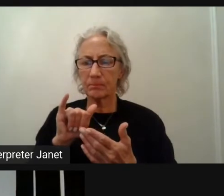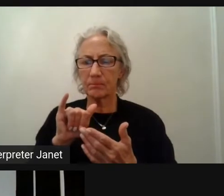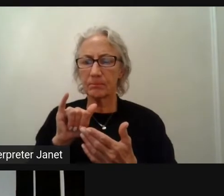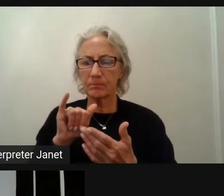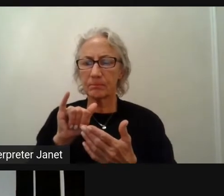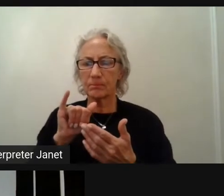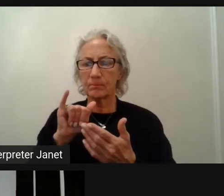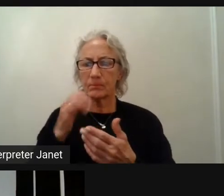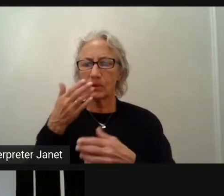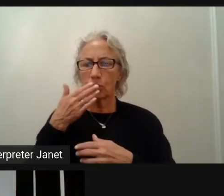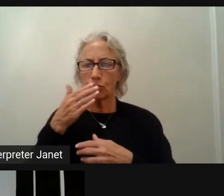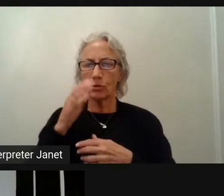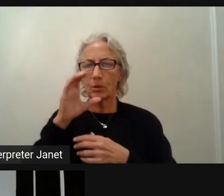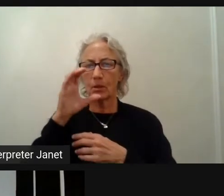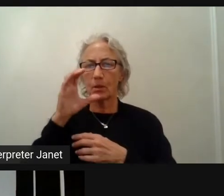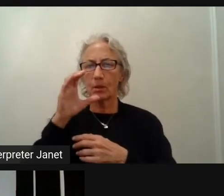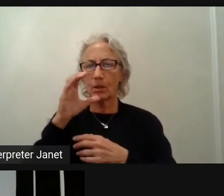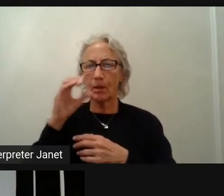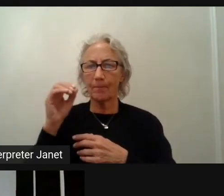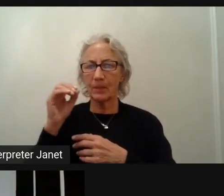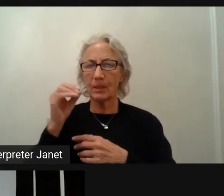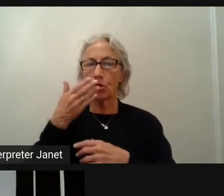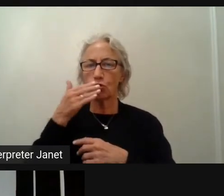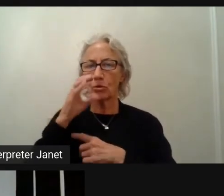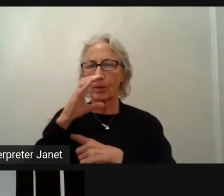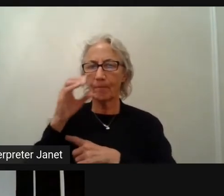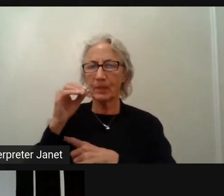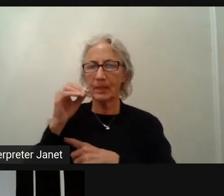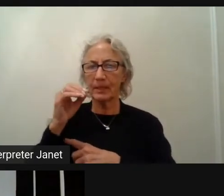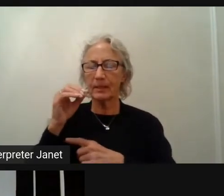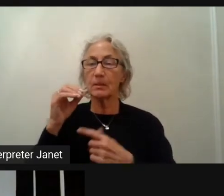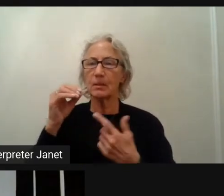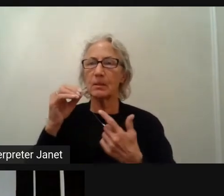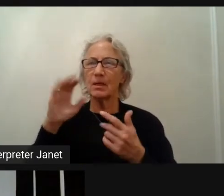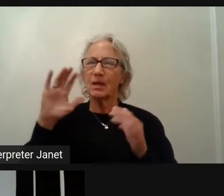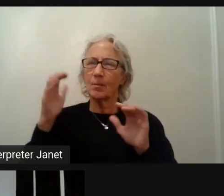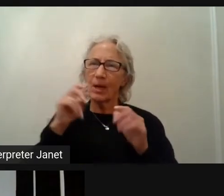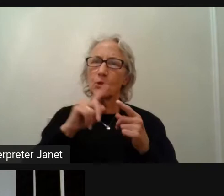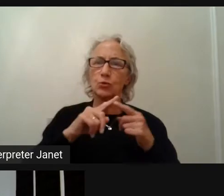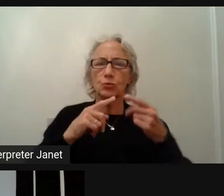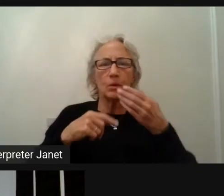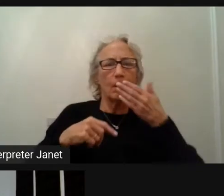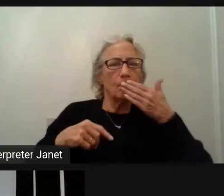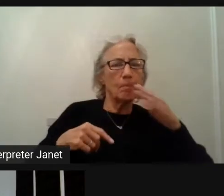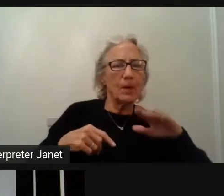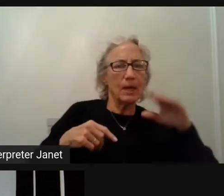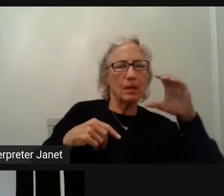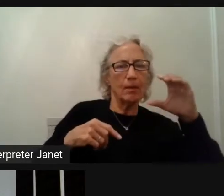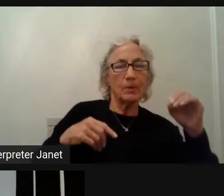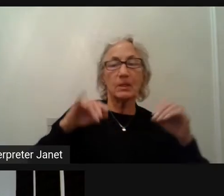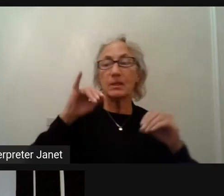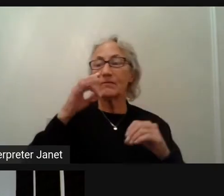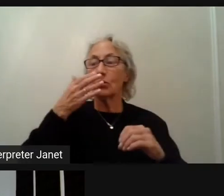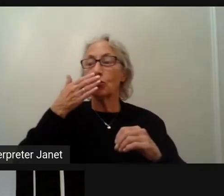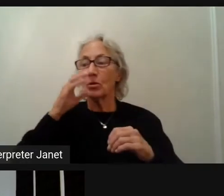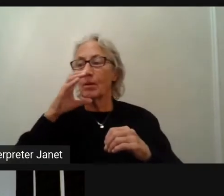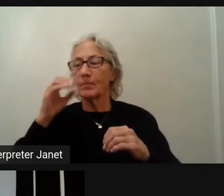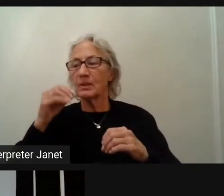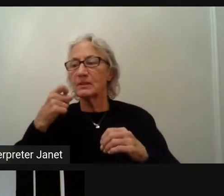from a bad one. If they will just say, no, we won't fix it's impossible. It's just accessibility.